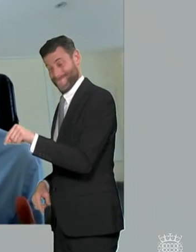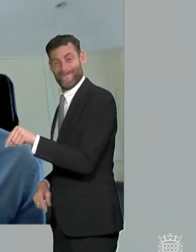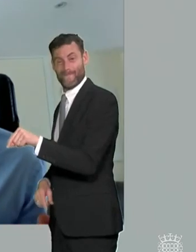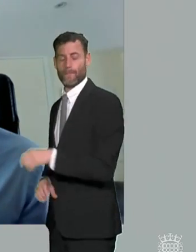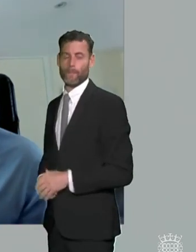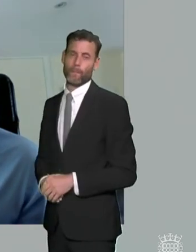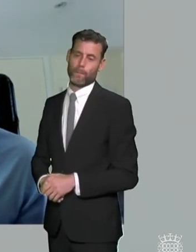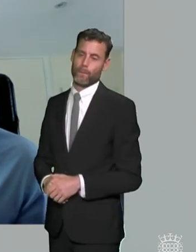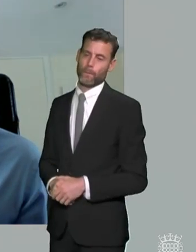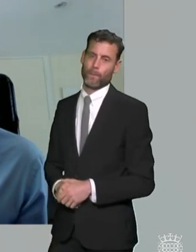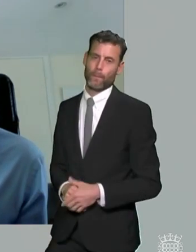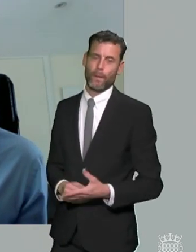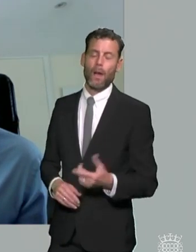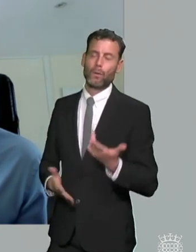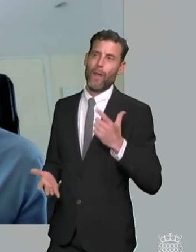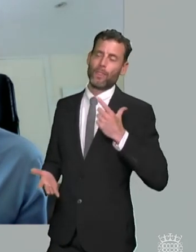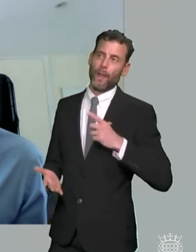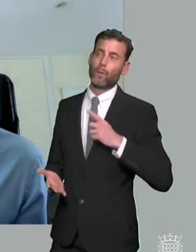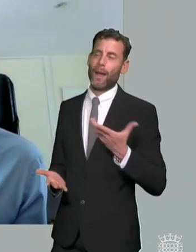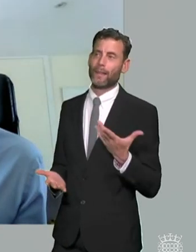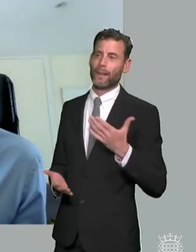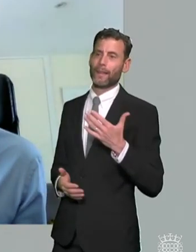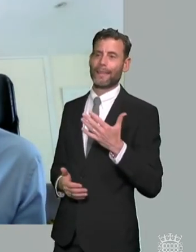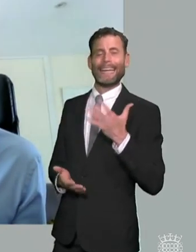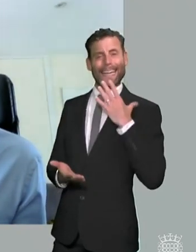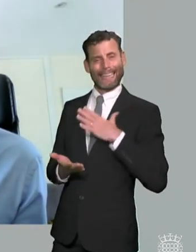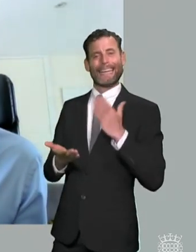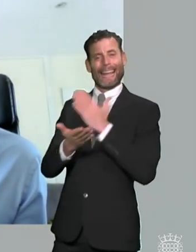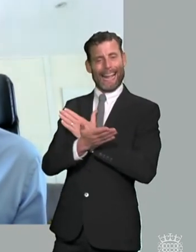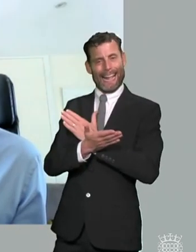clarity around what you know what families can expect will be really important